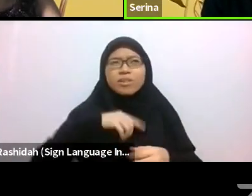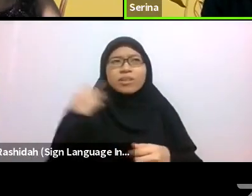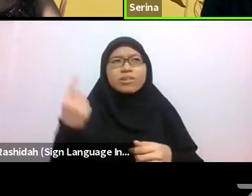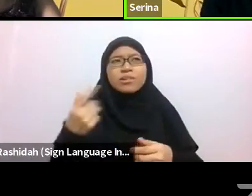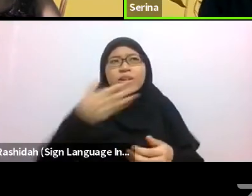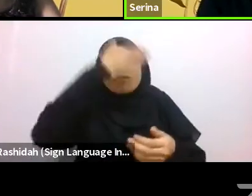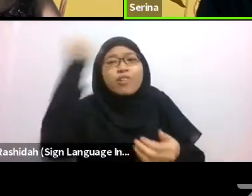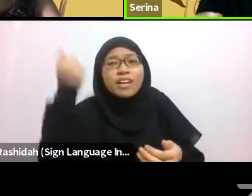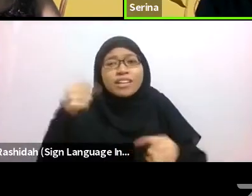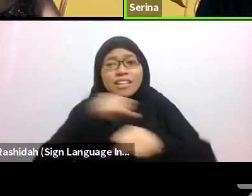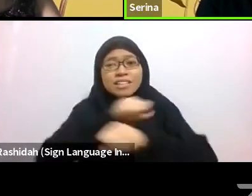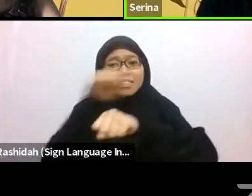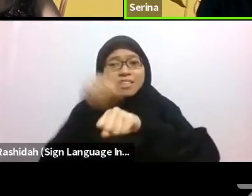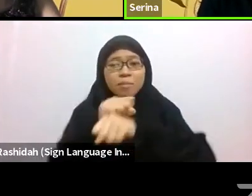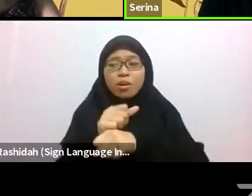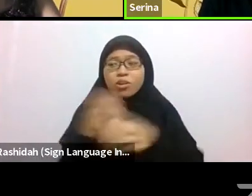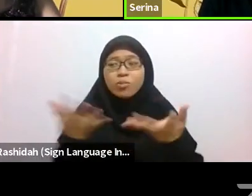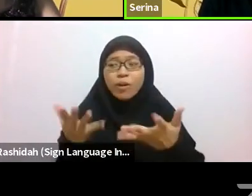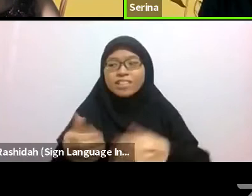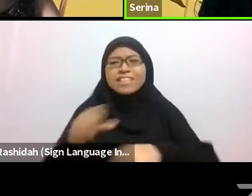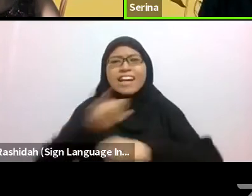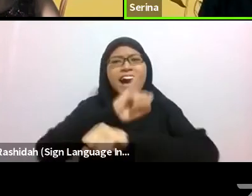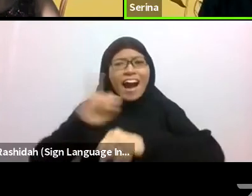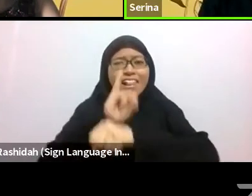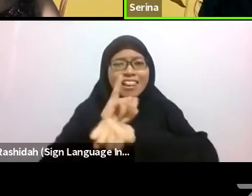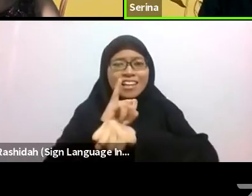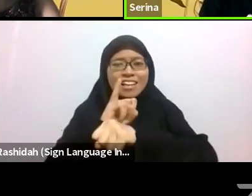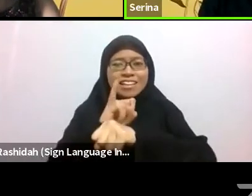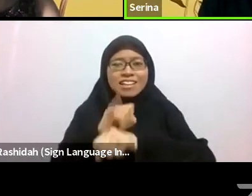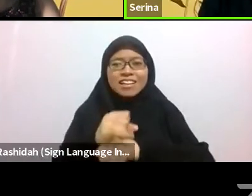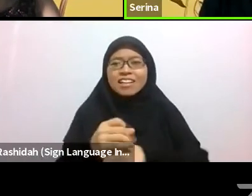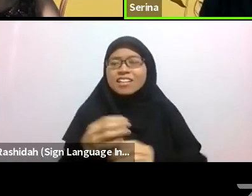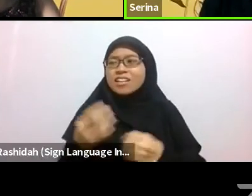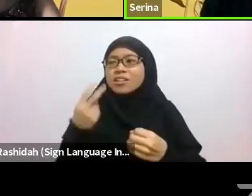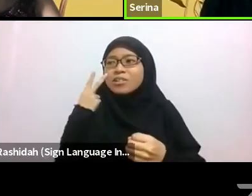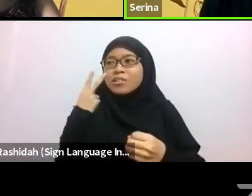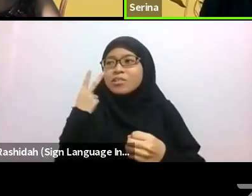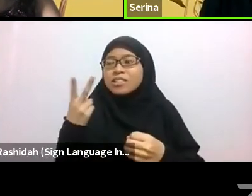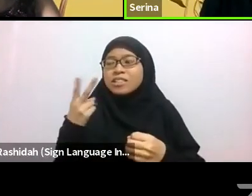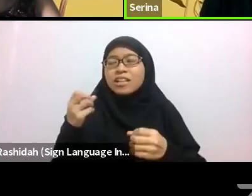Most people don’t want to step on grass. And don’t want to walk on a trail that doesn’t have tar.